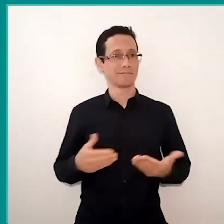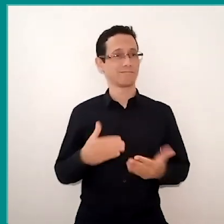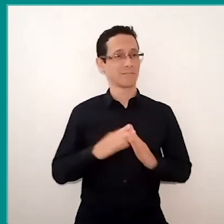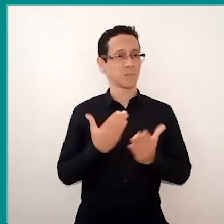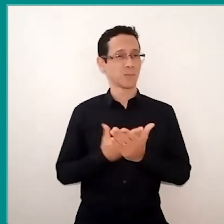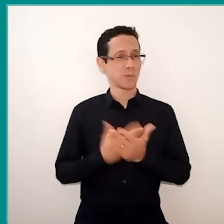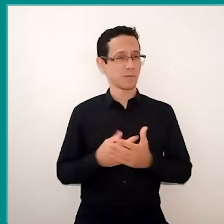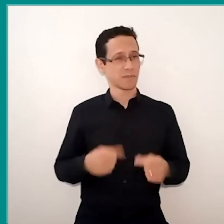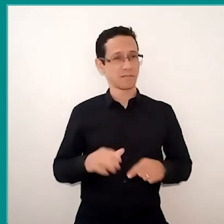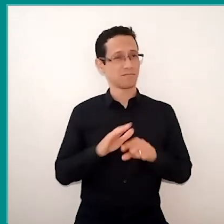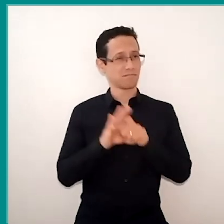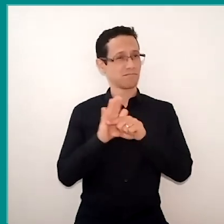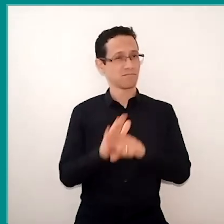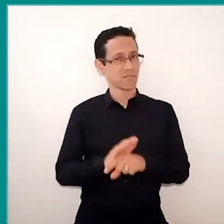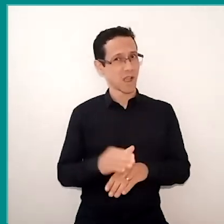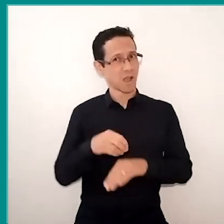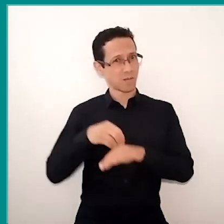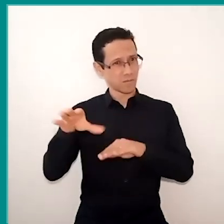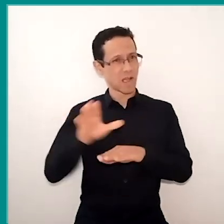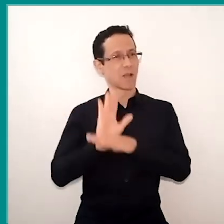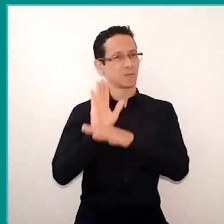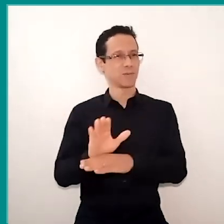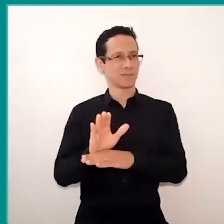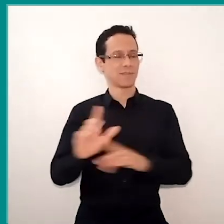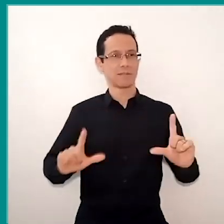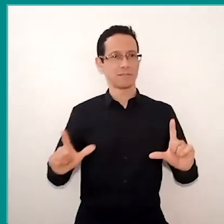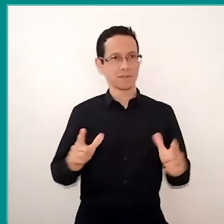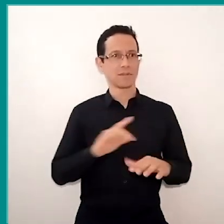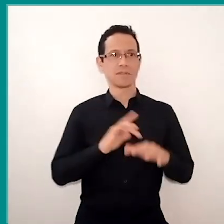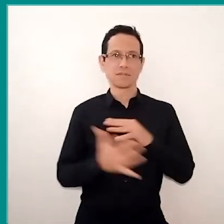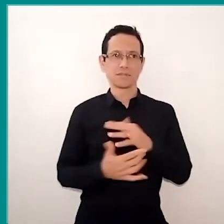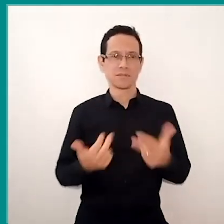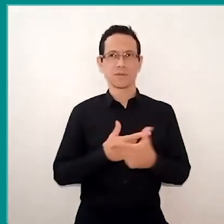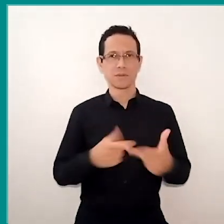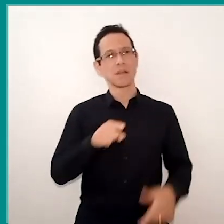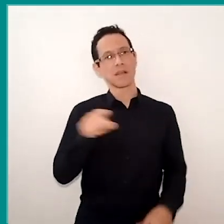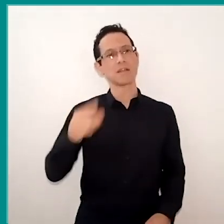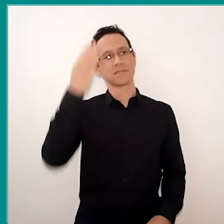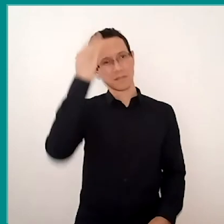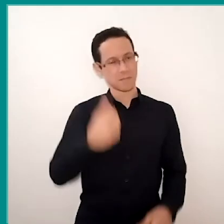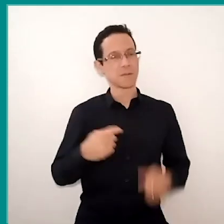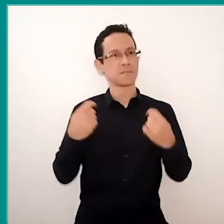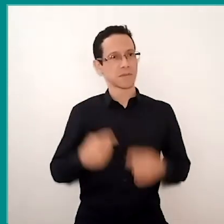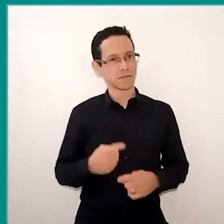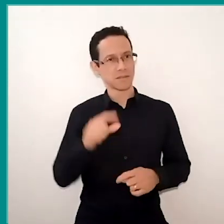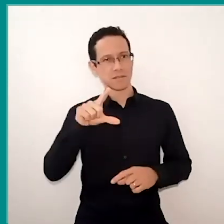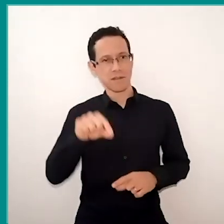because our students are immersed in this sea of information, and they need to know how to read all this. Because they have access to a lot of information,